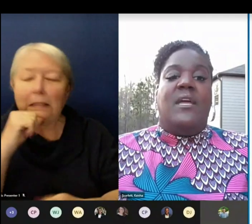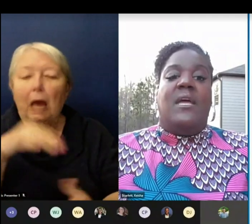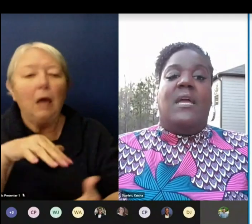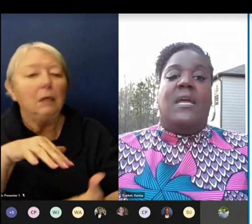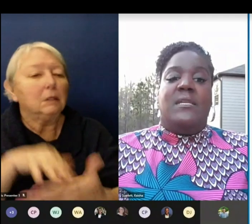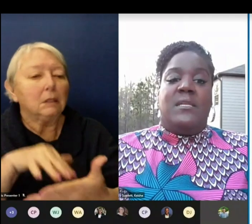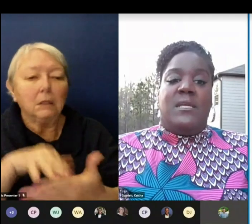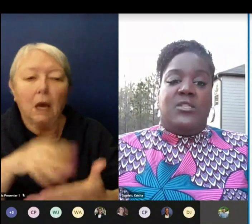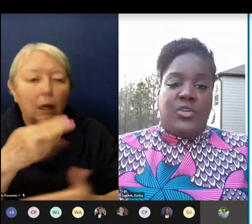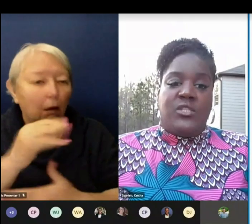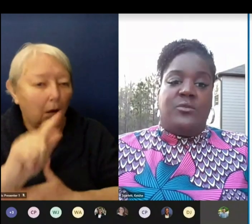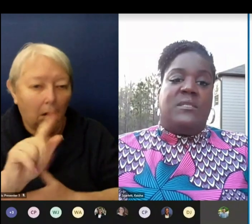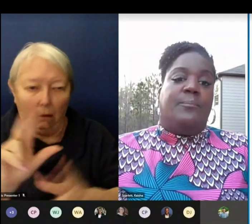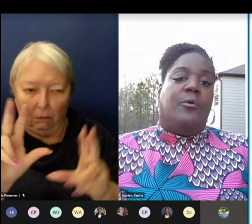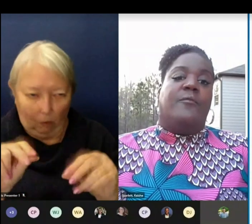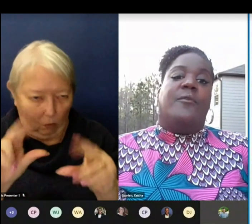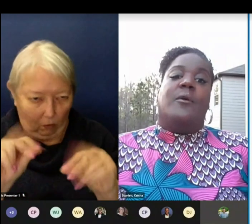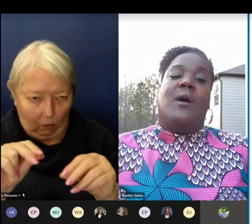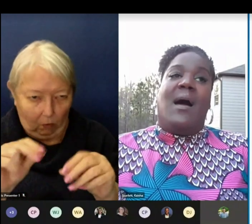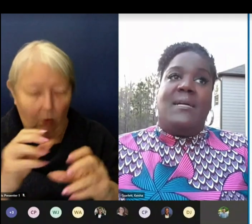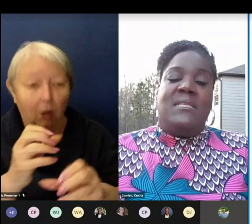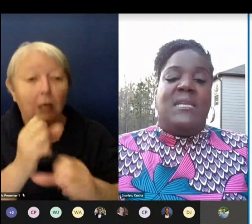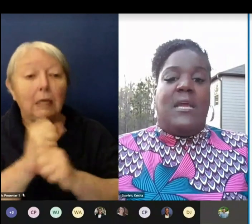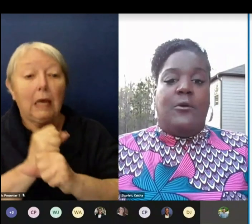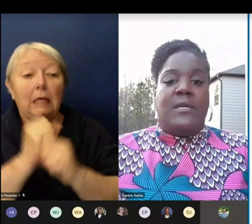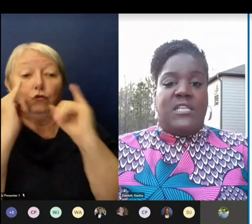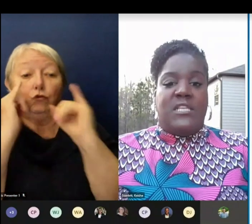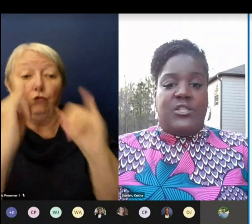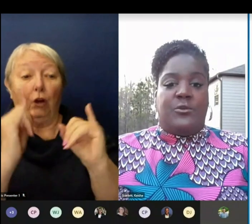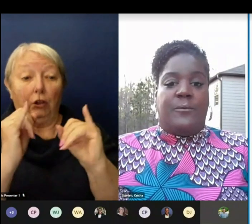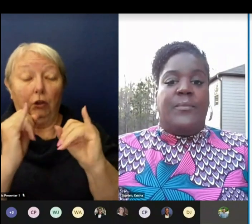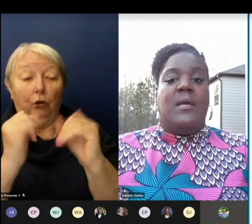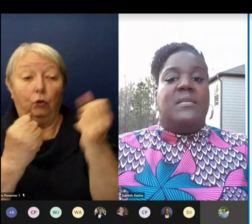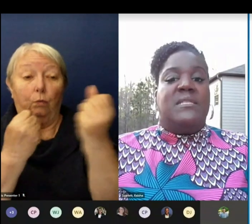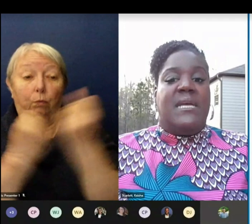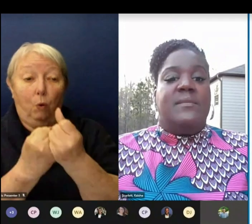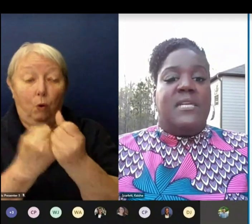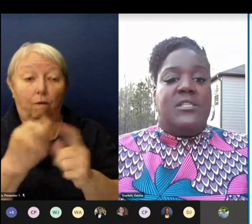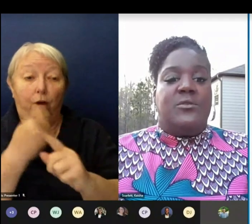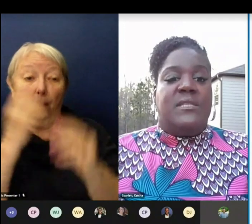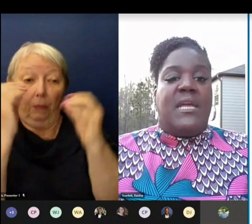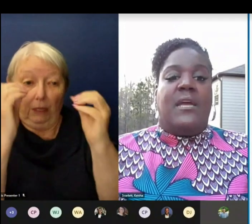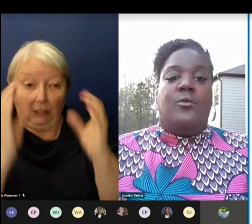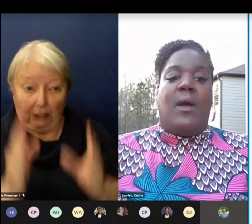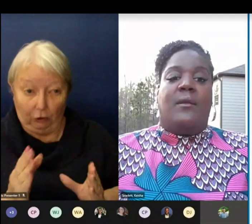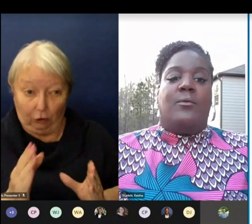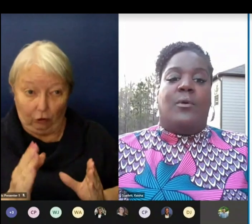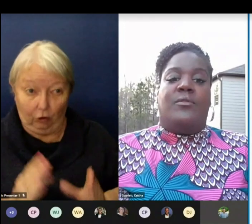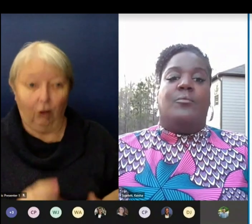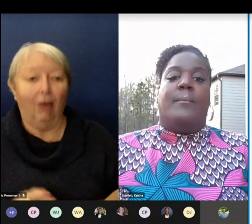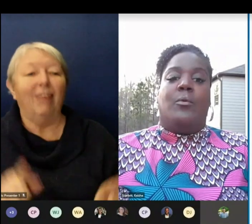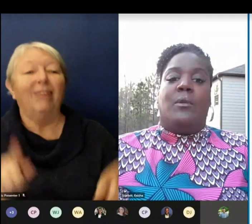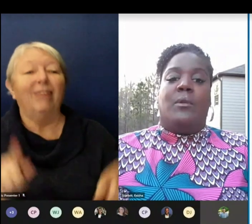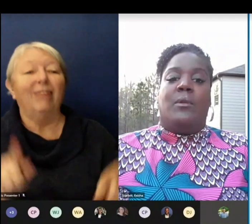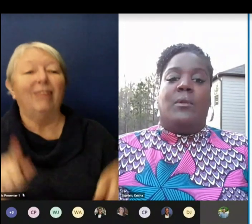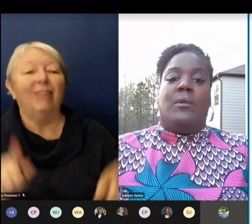in instructional support from their content area teacher. The same teachers they interact with remotely in the morning.